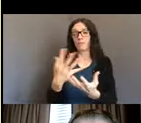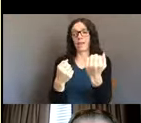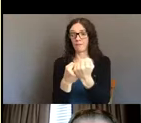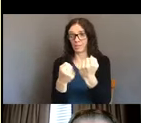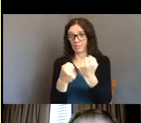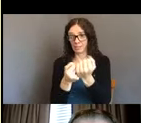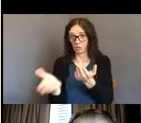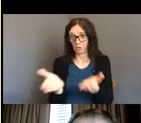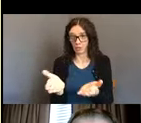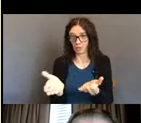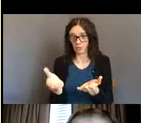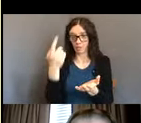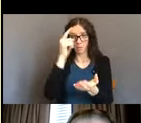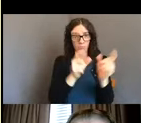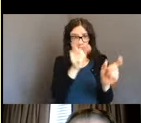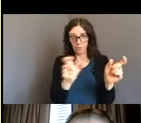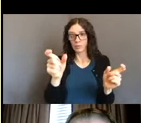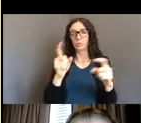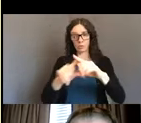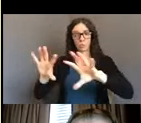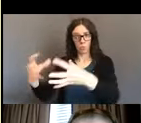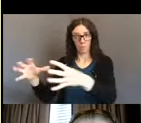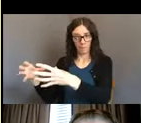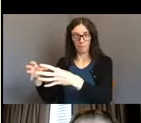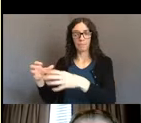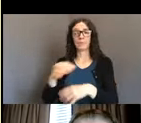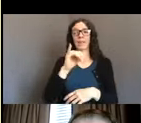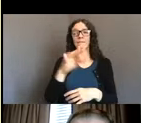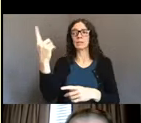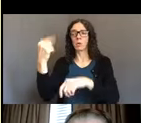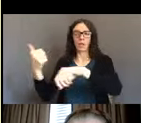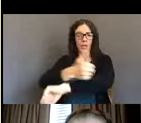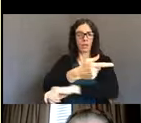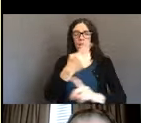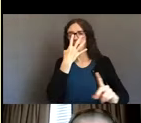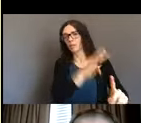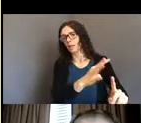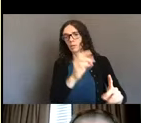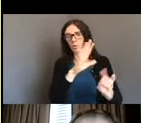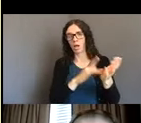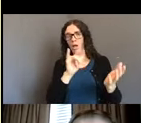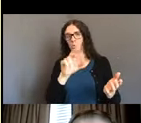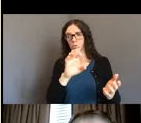We also investigate allegations of abuse and neglect, but one of my favorite tools and mandates that we have is